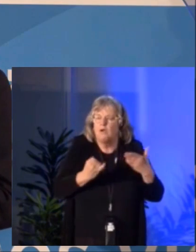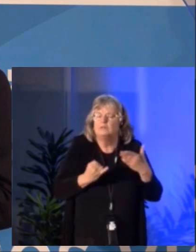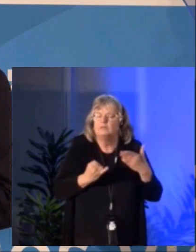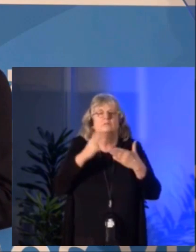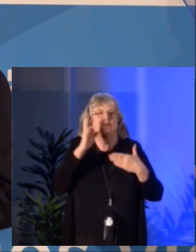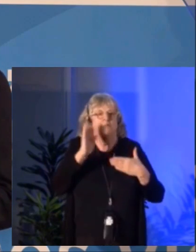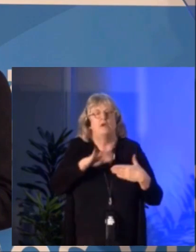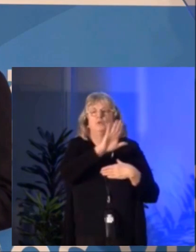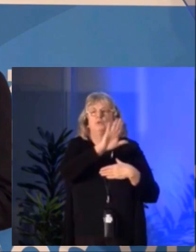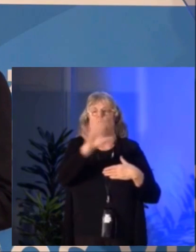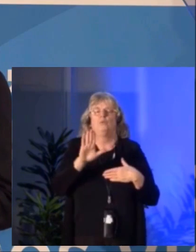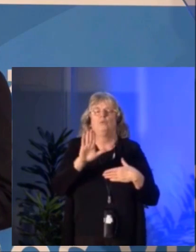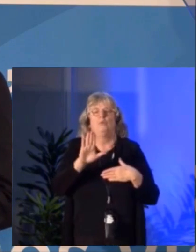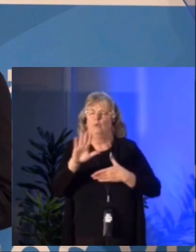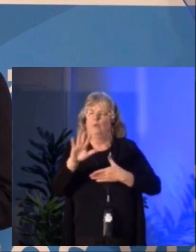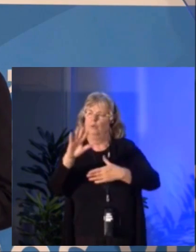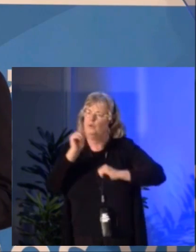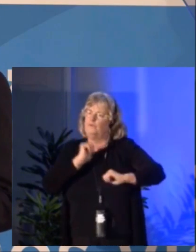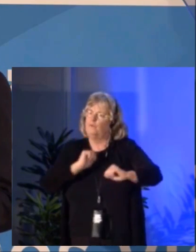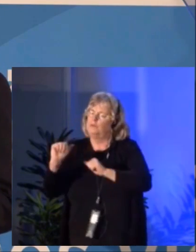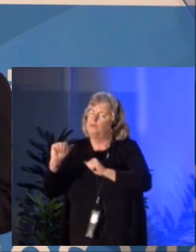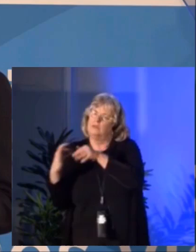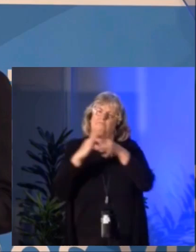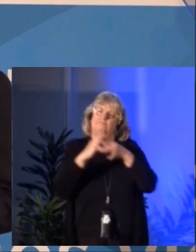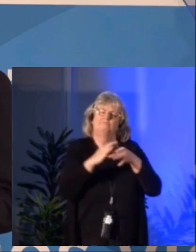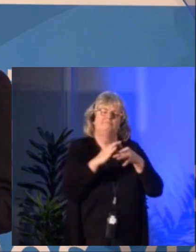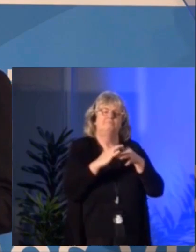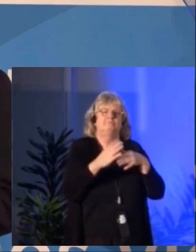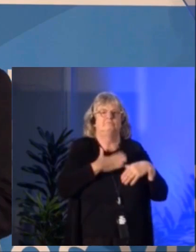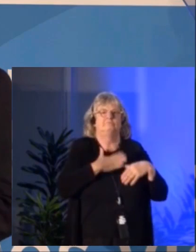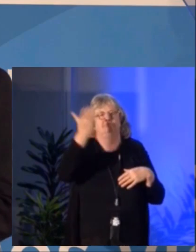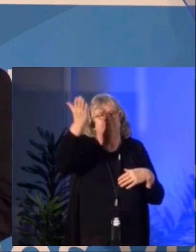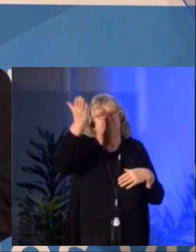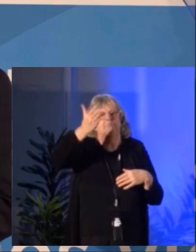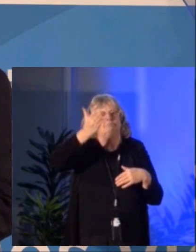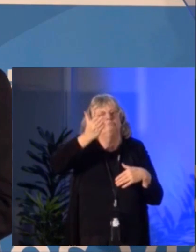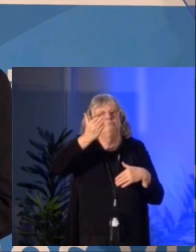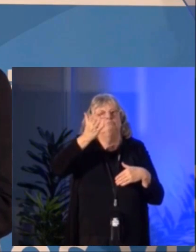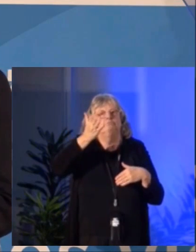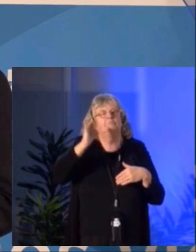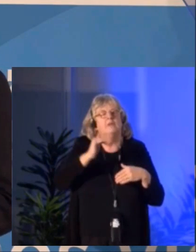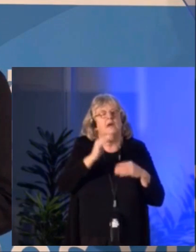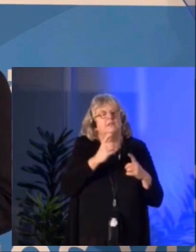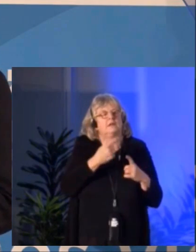That evening your performance responded to my speech in a sense, gave it life and residents.